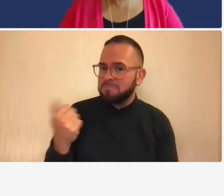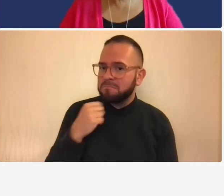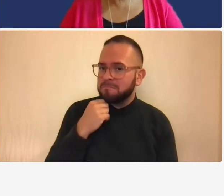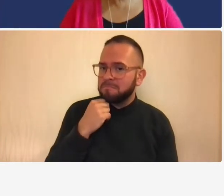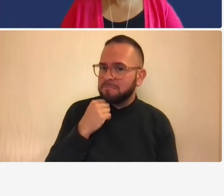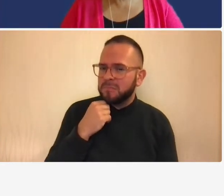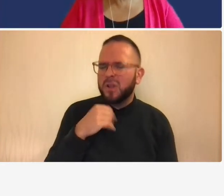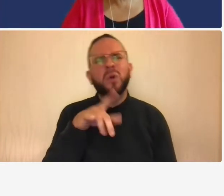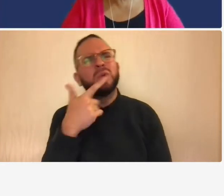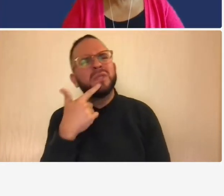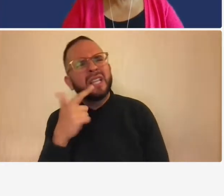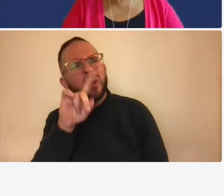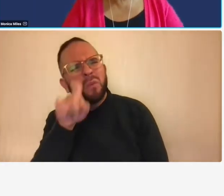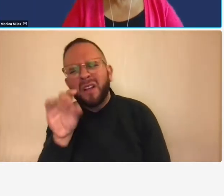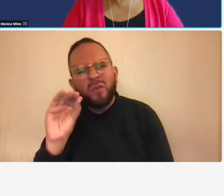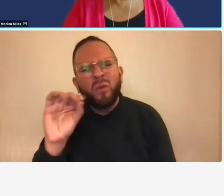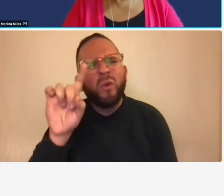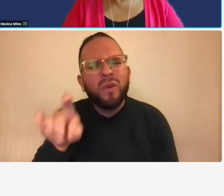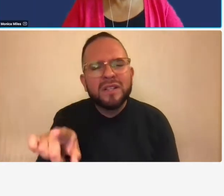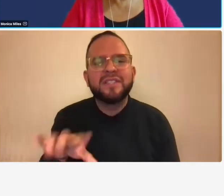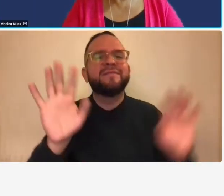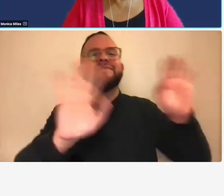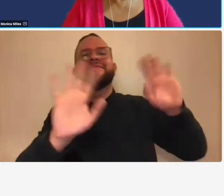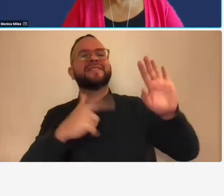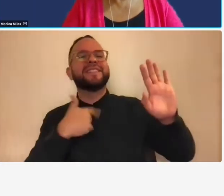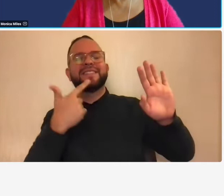had questions or you didn't have questions no i'm sorry i said no we don't have more